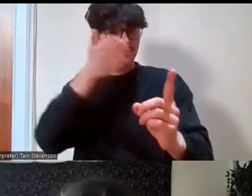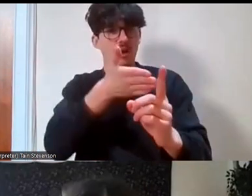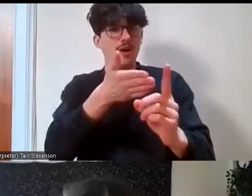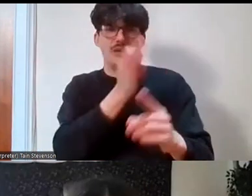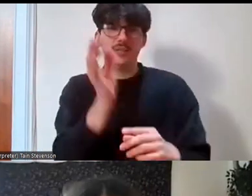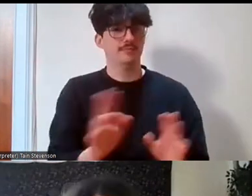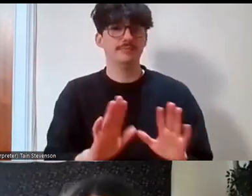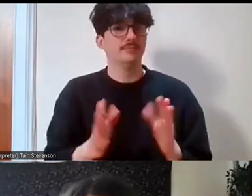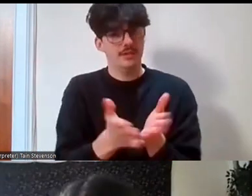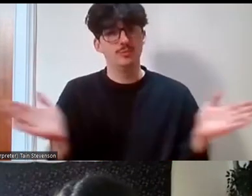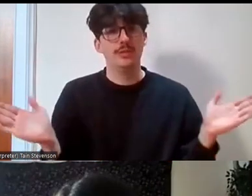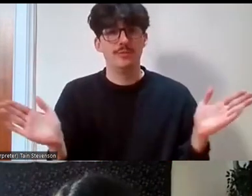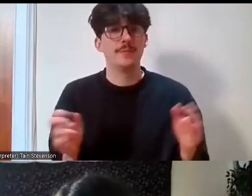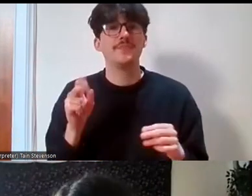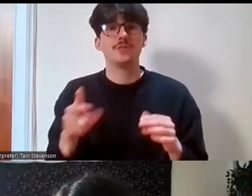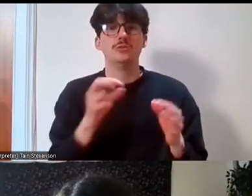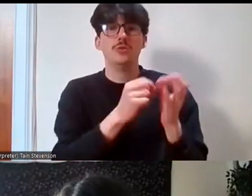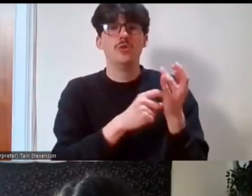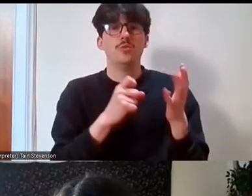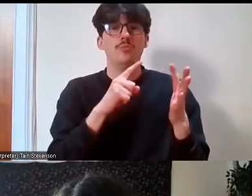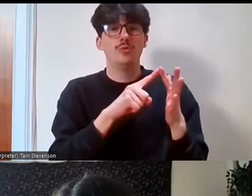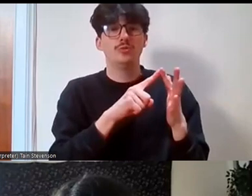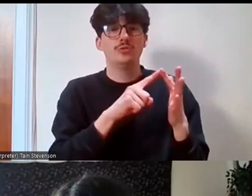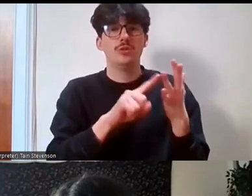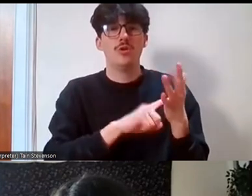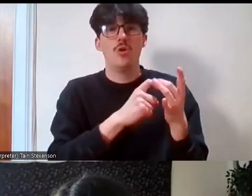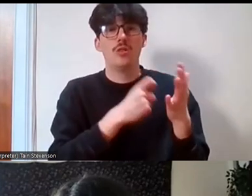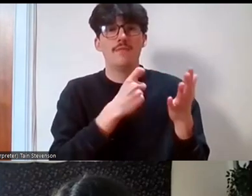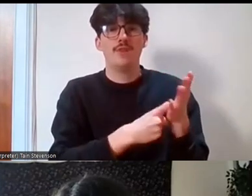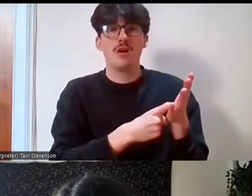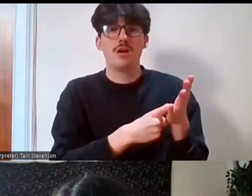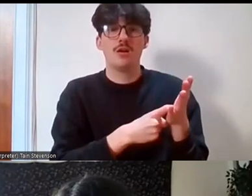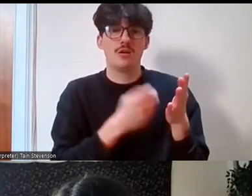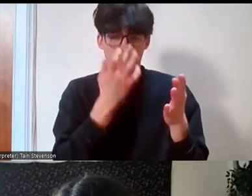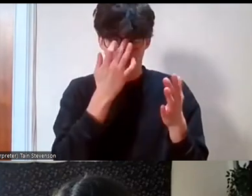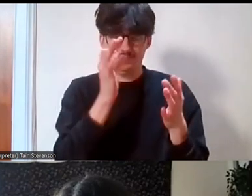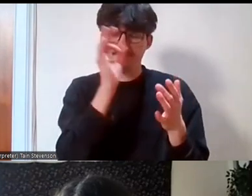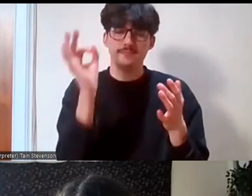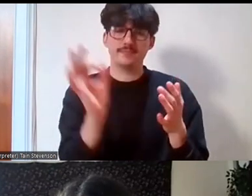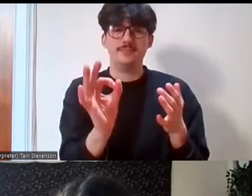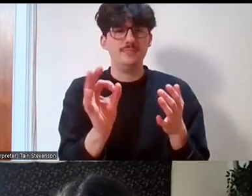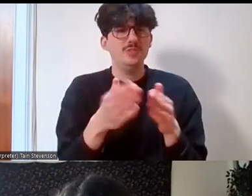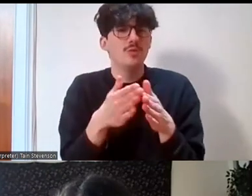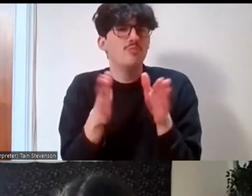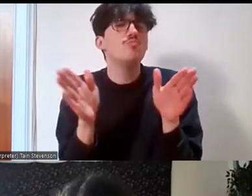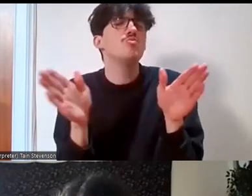a question from Ruth Oliver and her question is, and it's a very broad question, she says so herself,